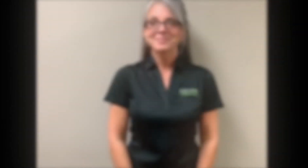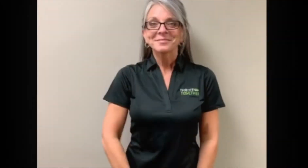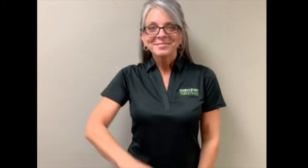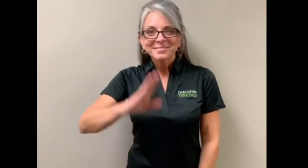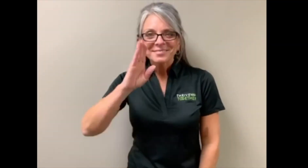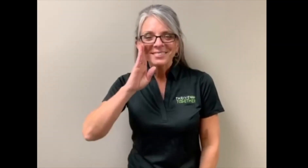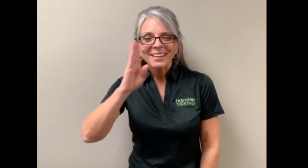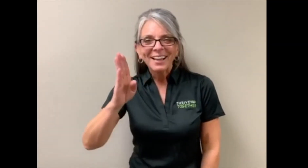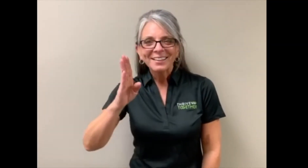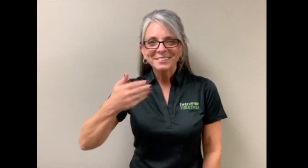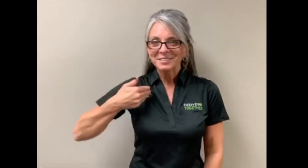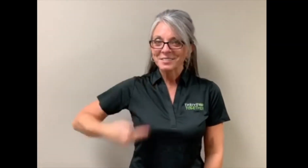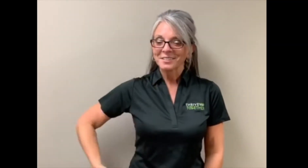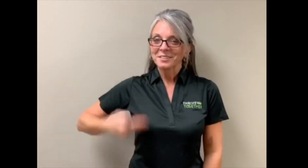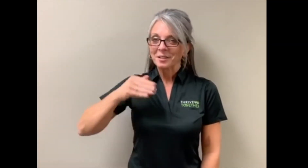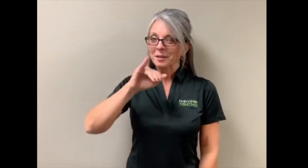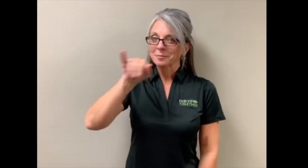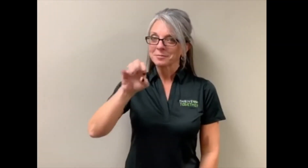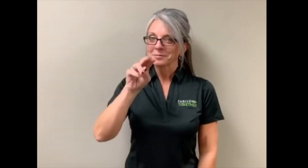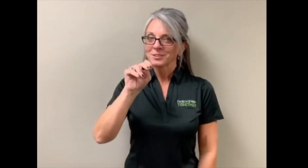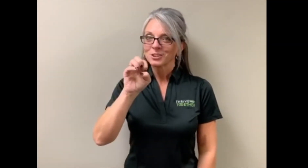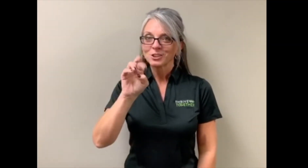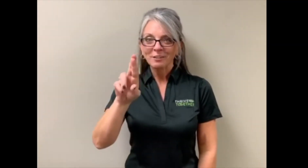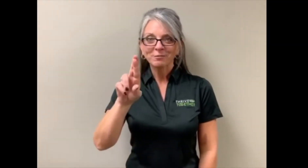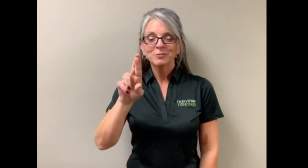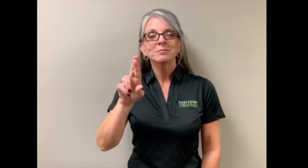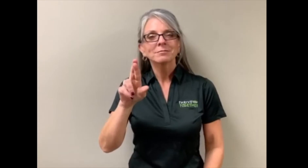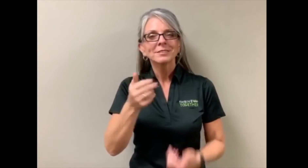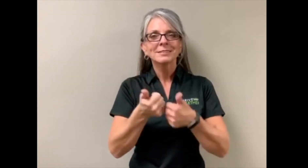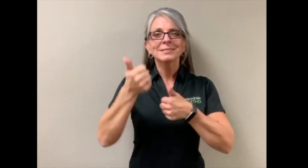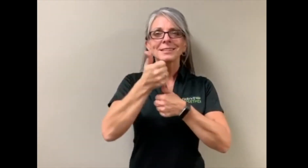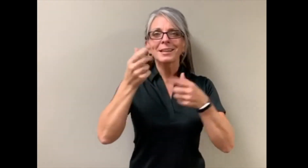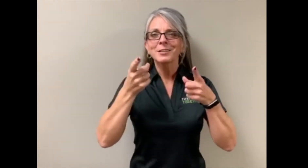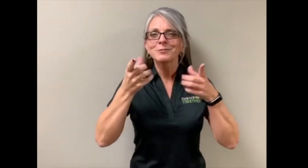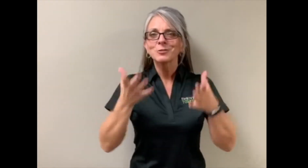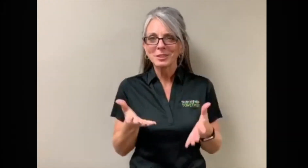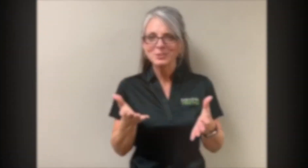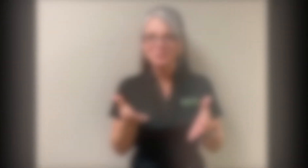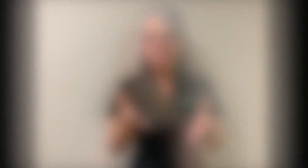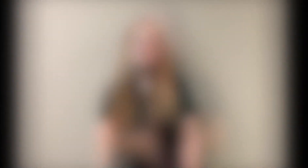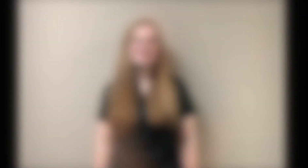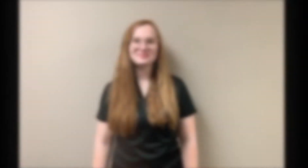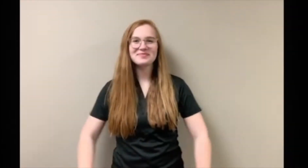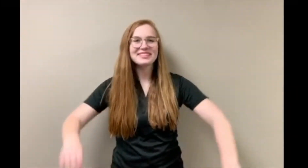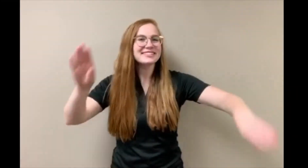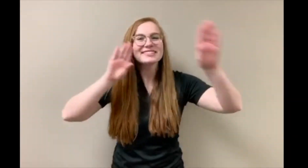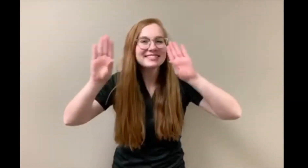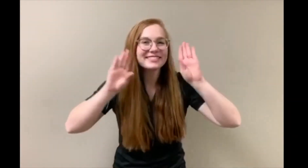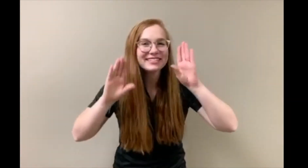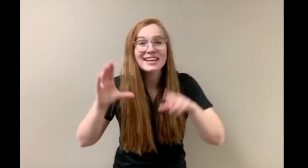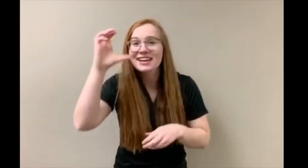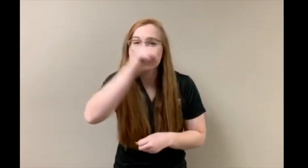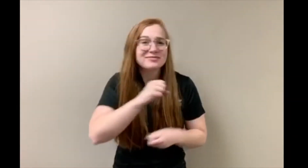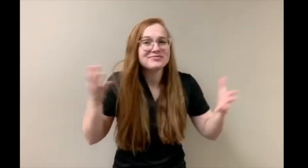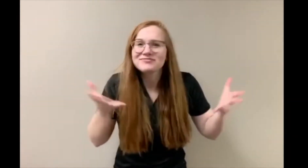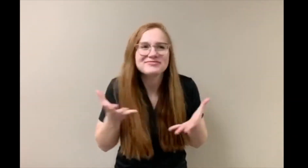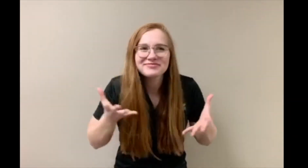Hi! I'm Jennifer, the Executive Director. Hey everyone! Guess what!